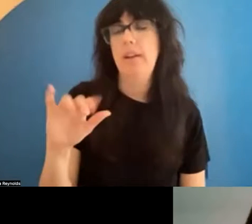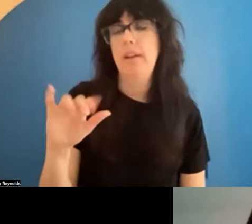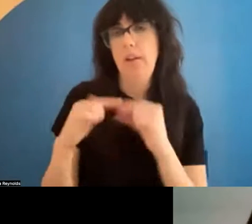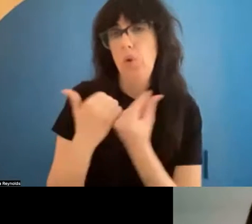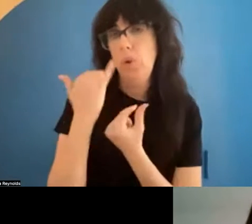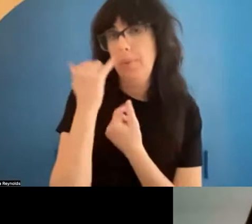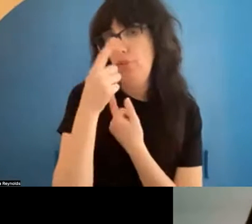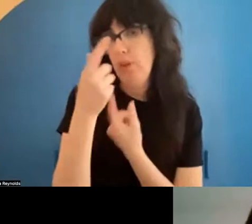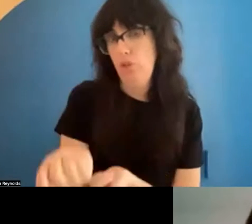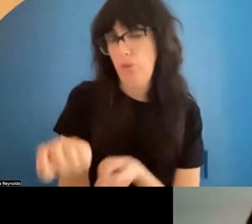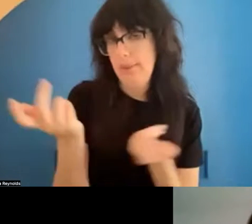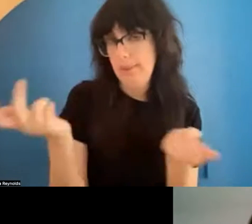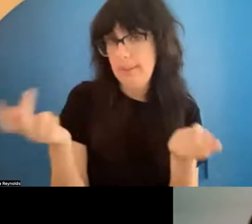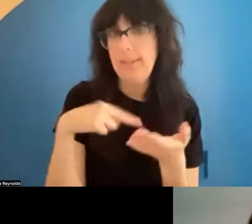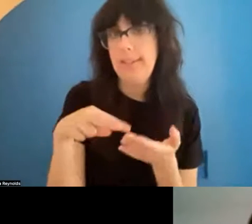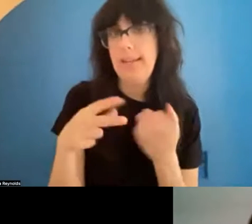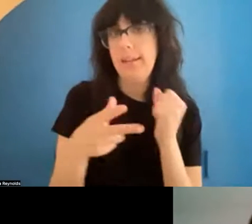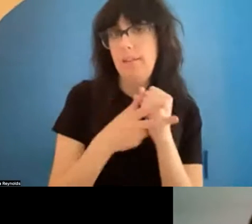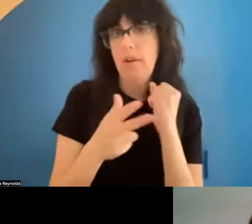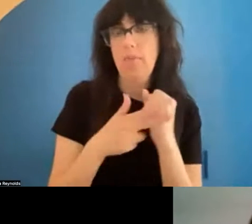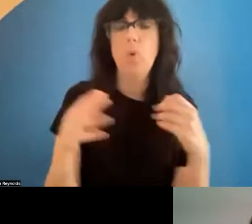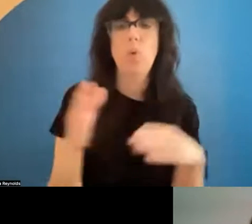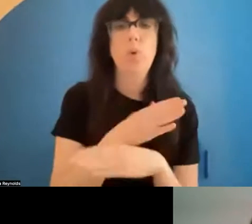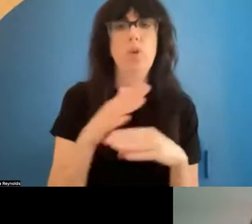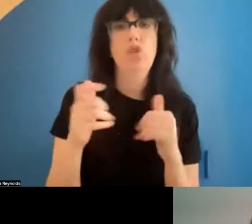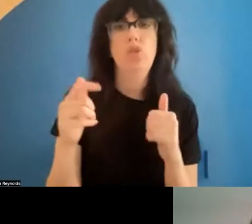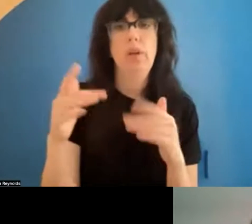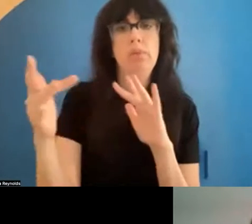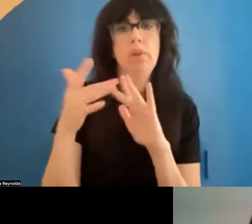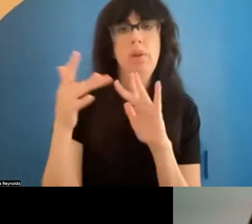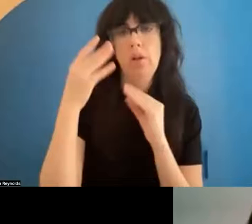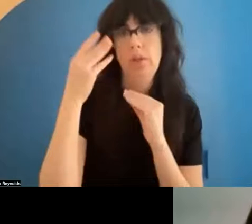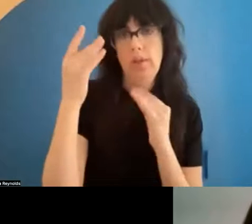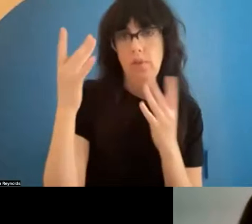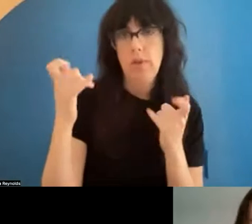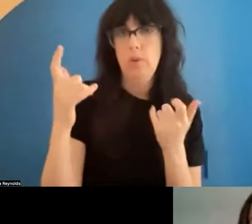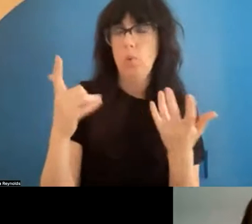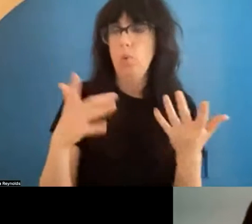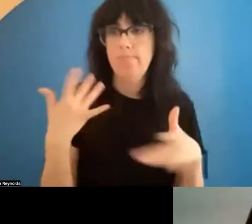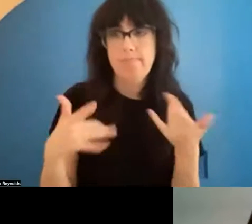ed in dance archiving. We will share our contact information and are always eager to hear from people who